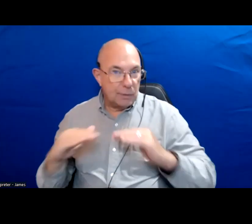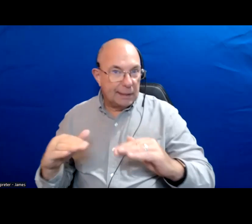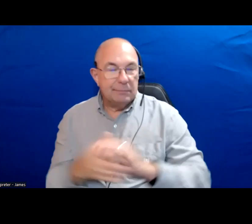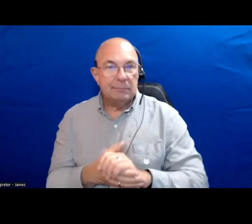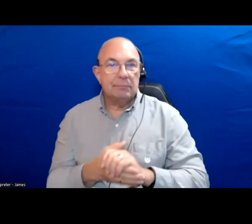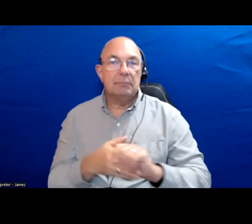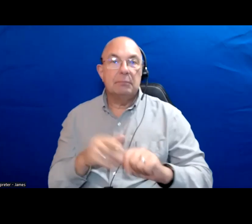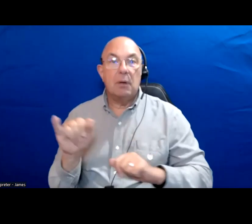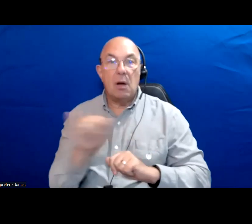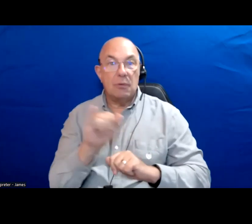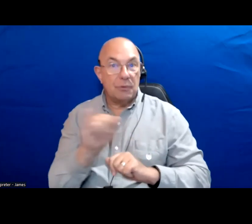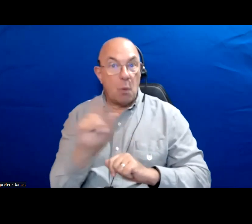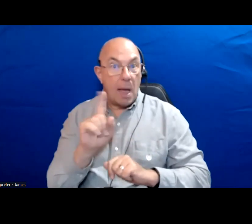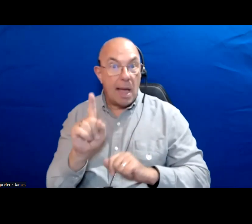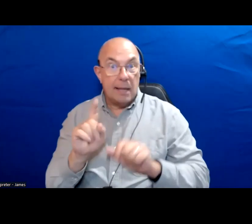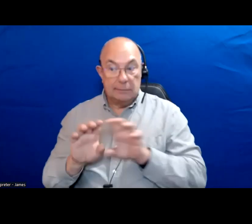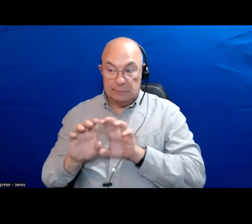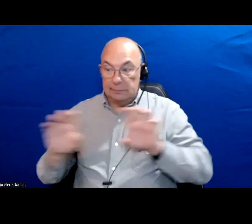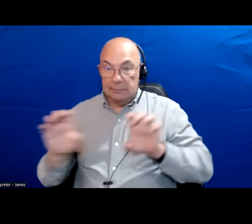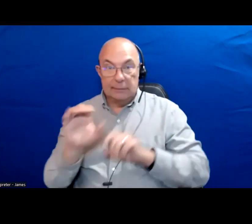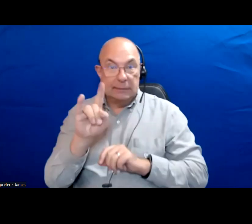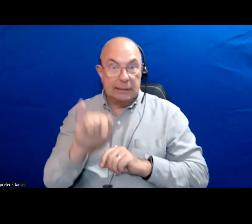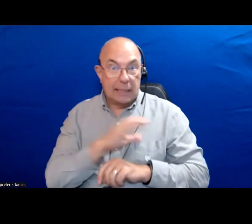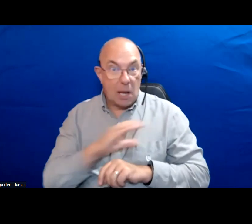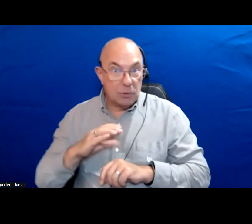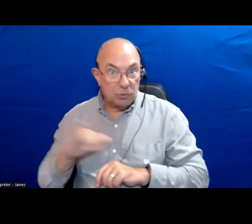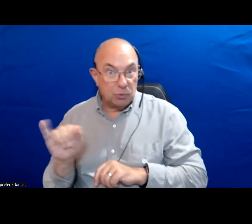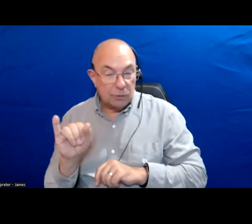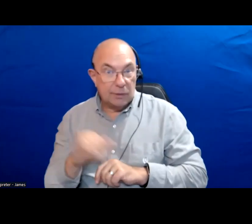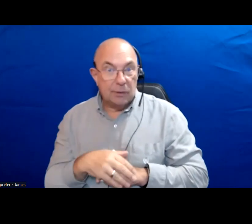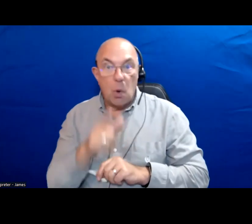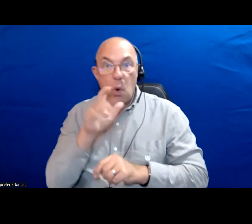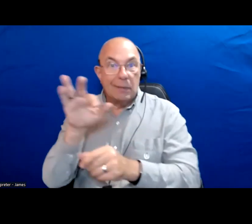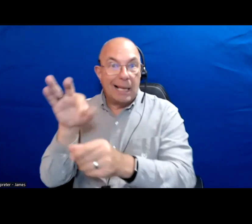But also at city council. And with who we elect.